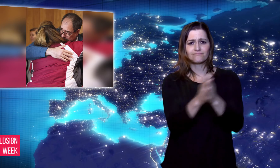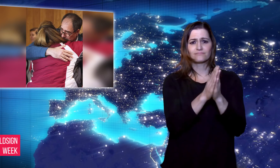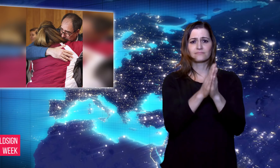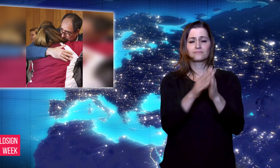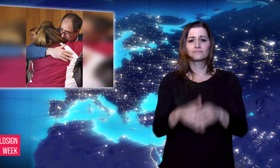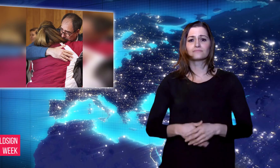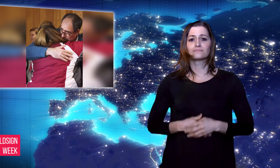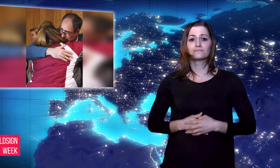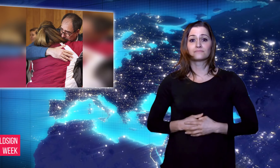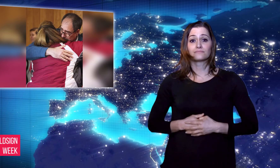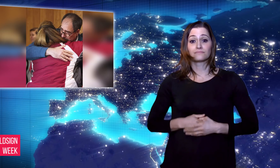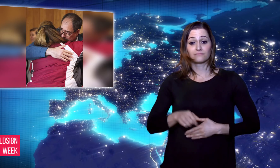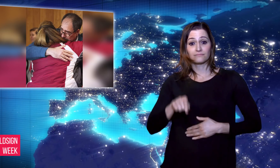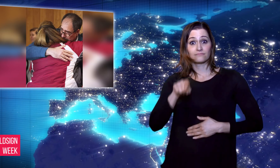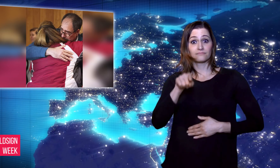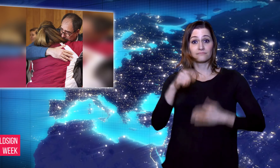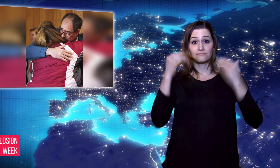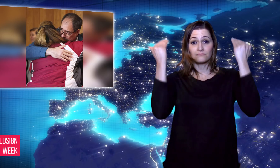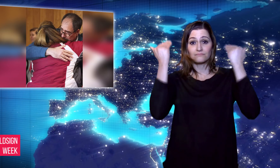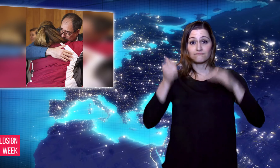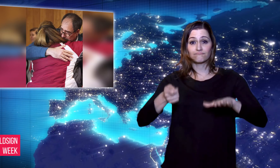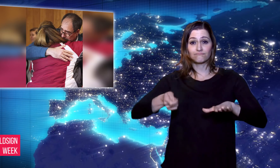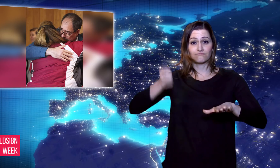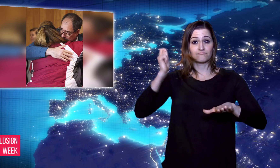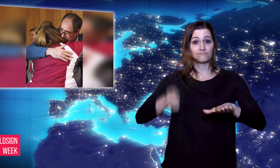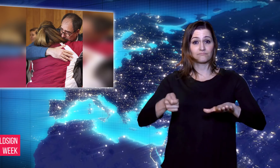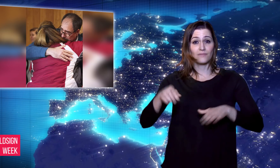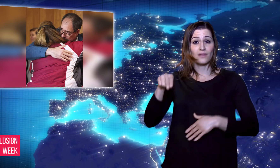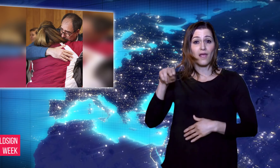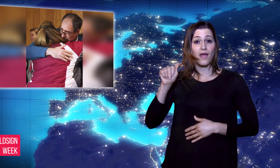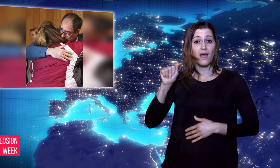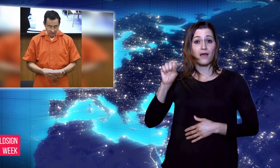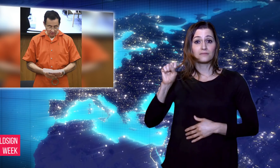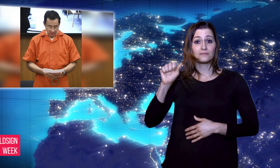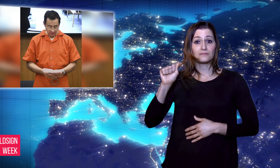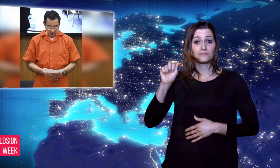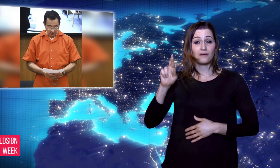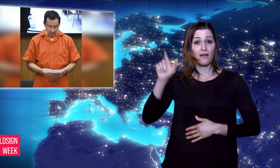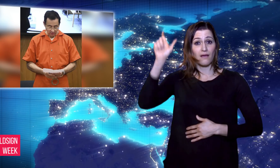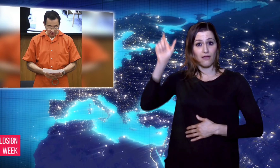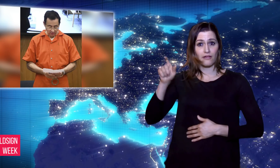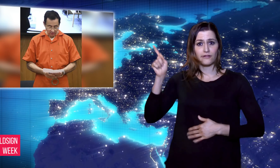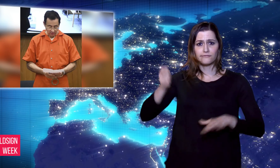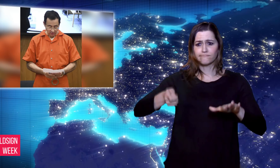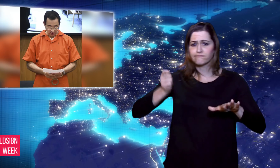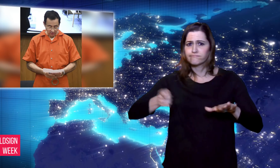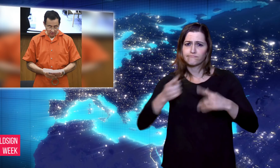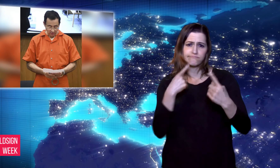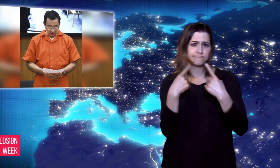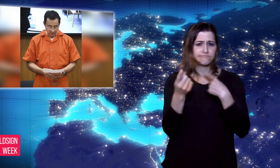including some Olympic gymnastic